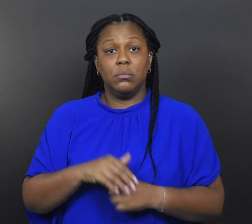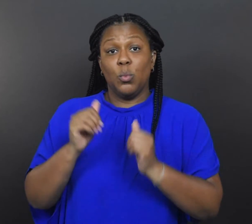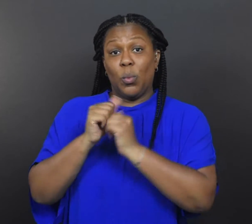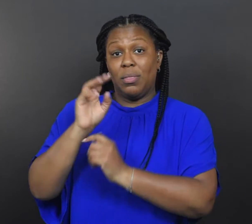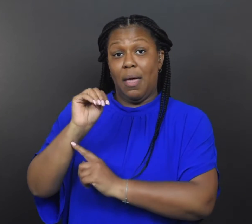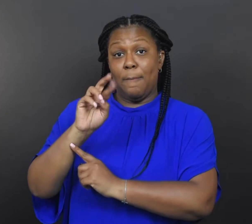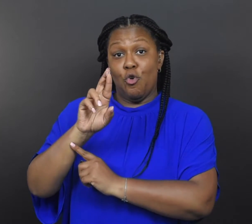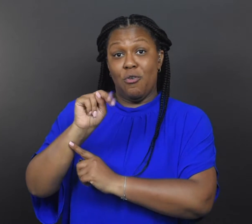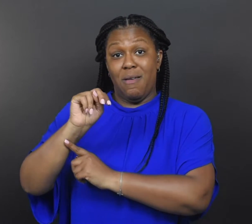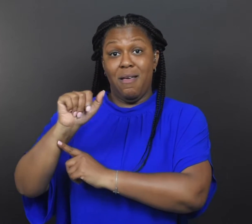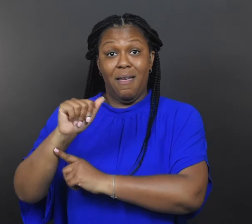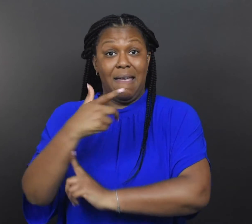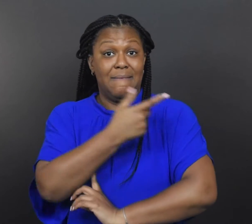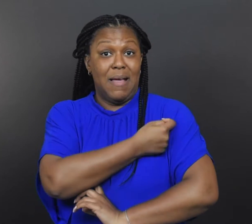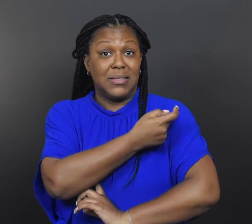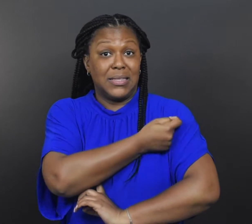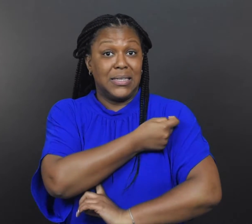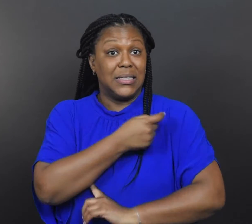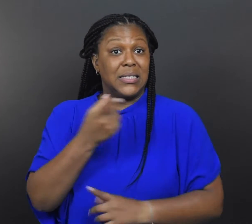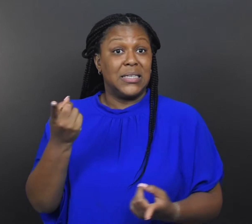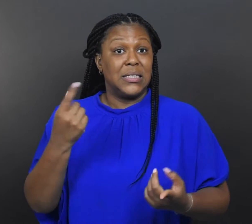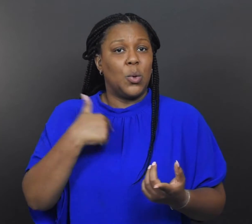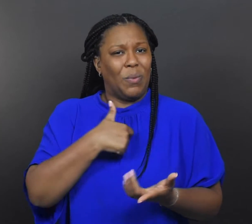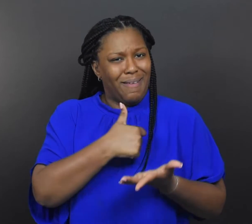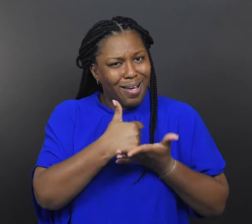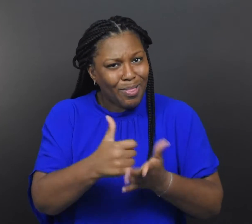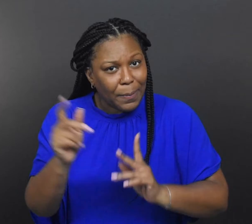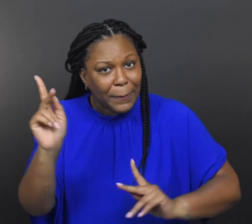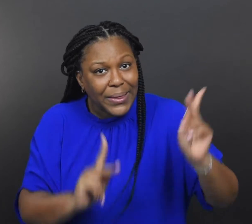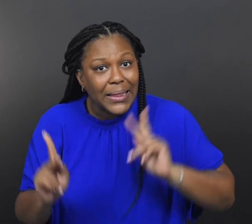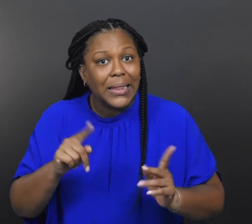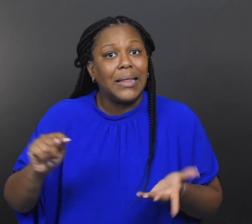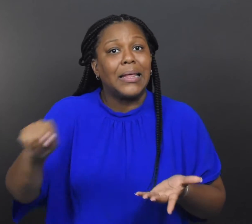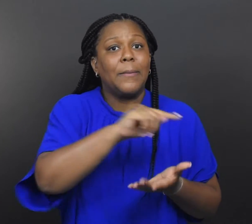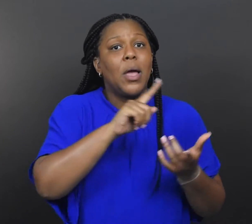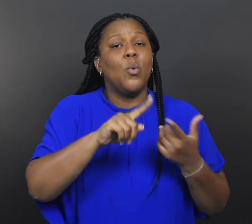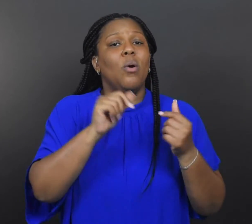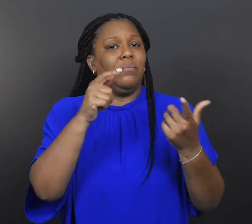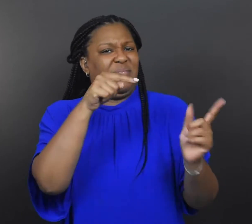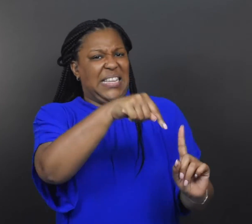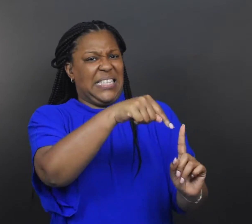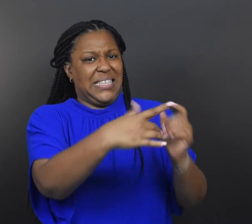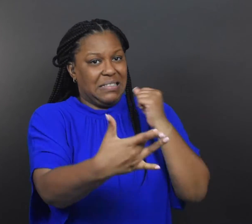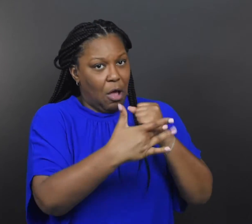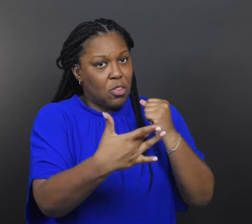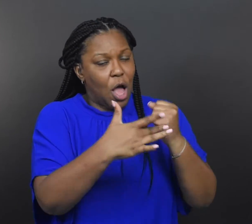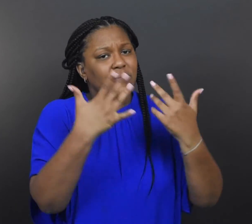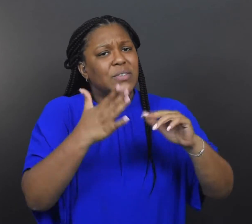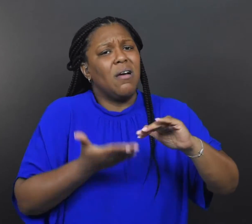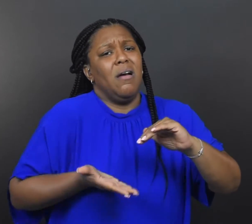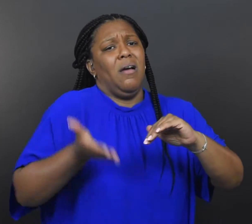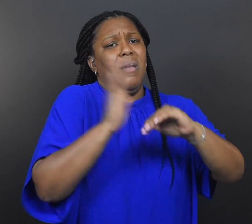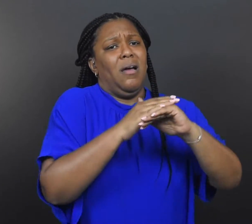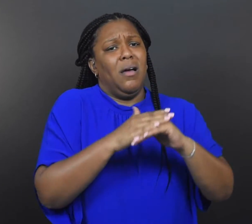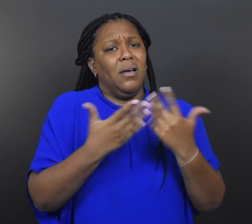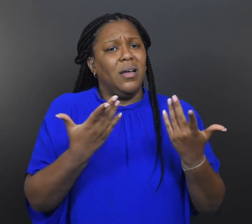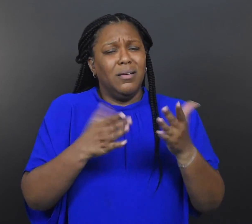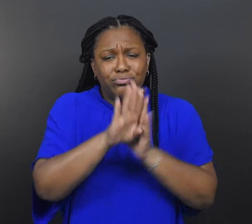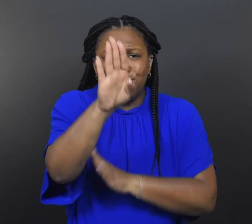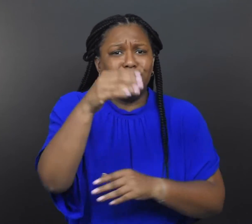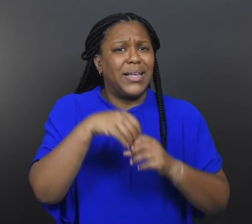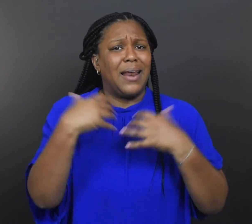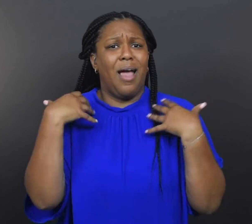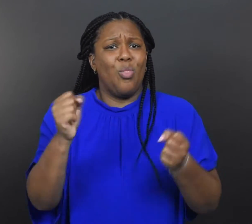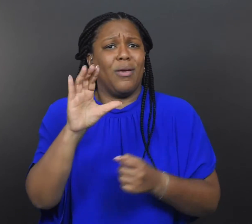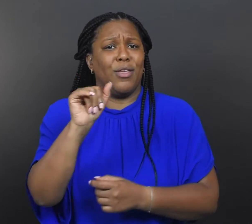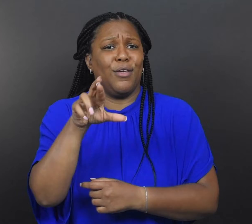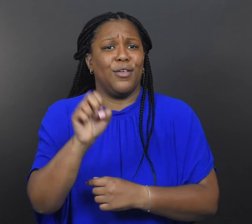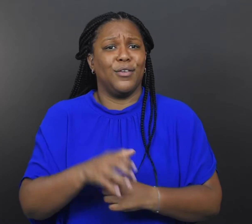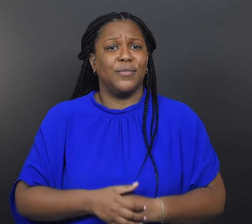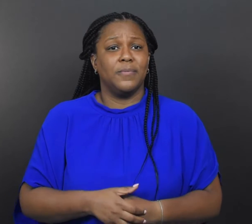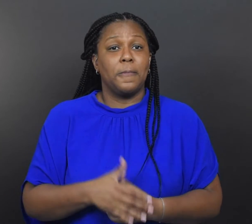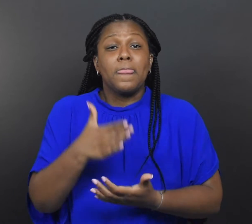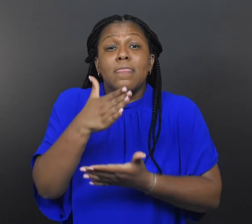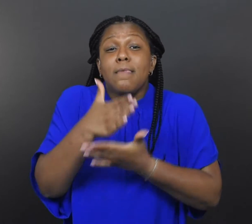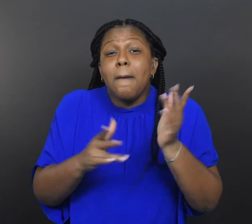With mRNA vaccines, we help people see that this is a technology upgrade in health care.”